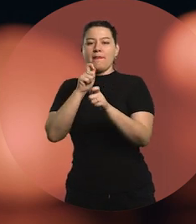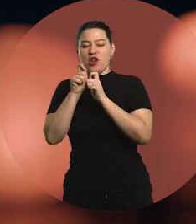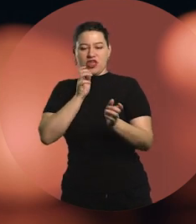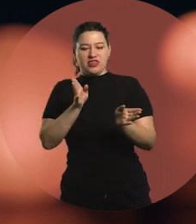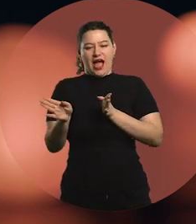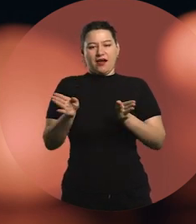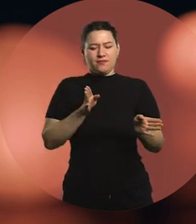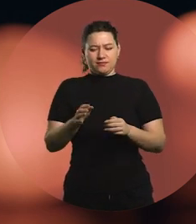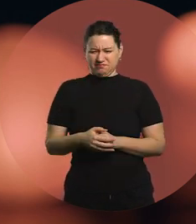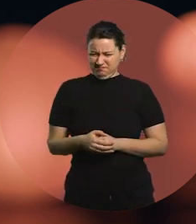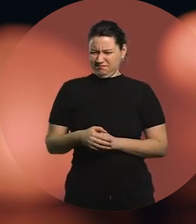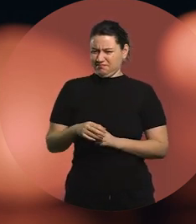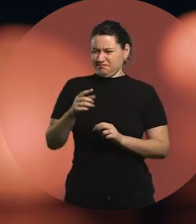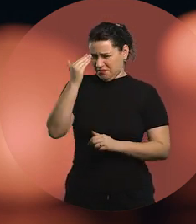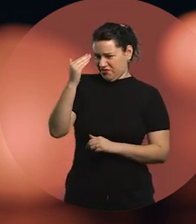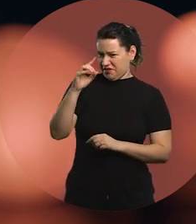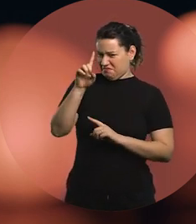and they looked at me in a funny way for the latter, you know?